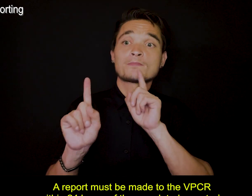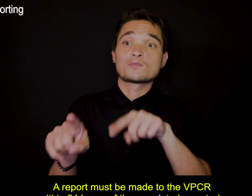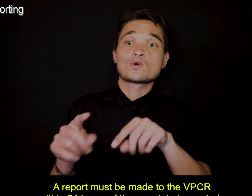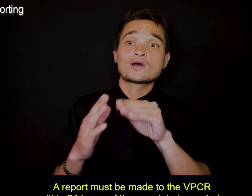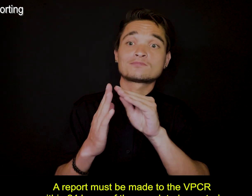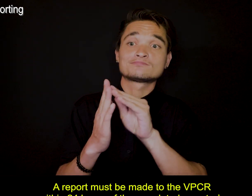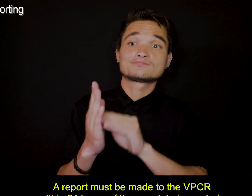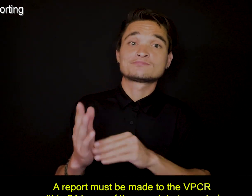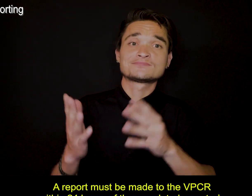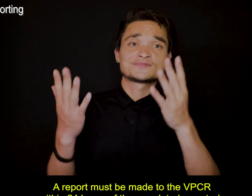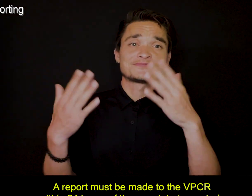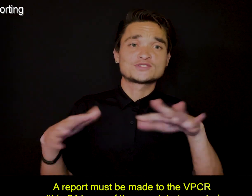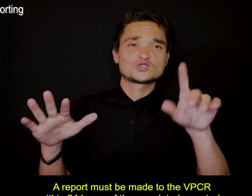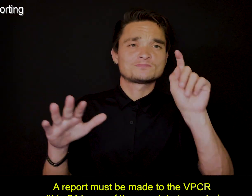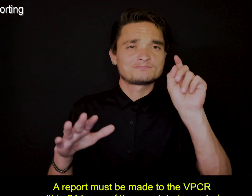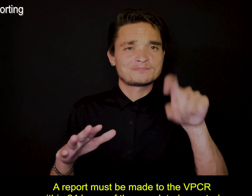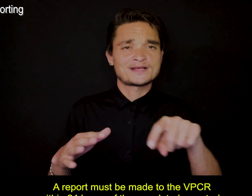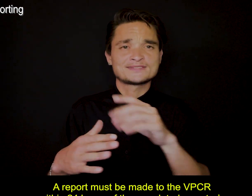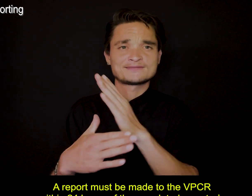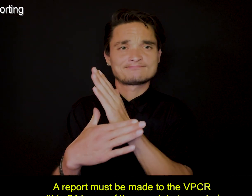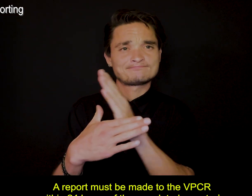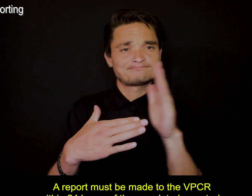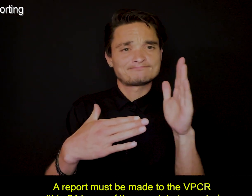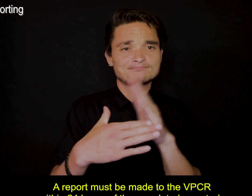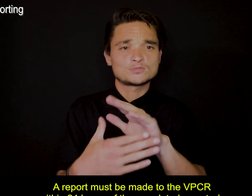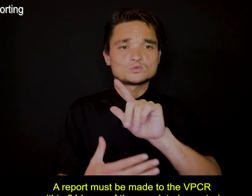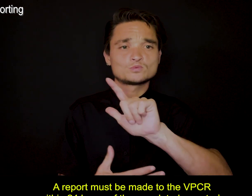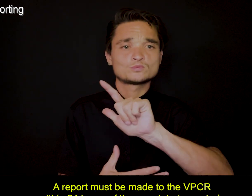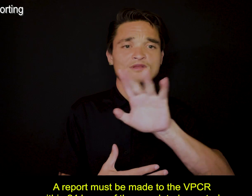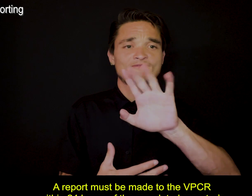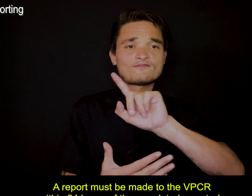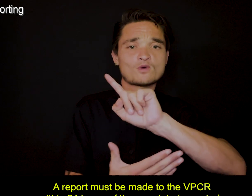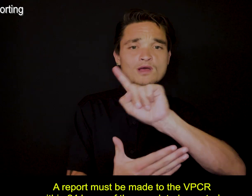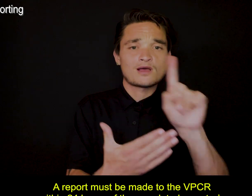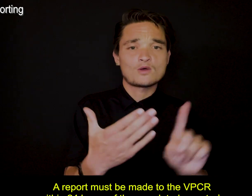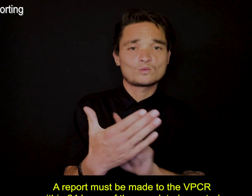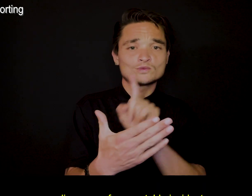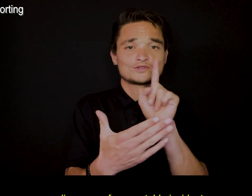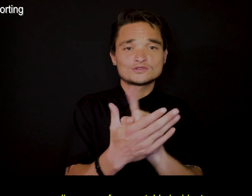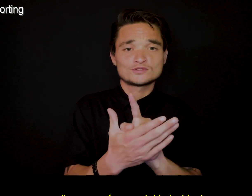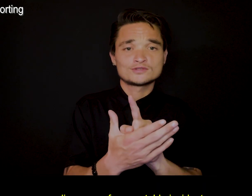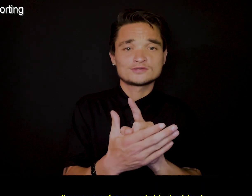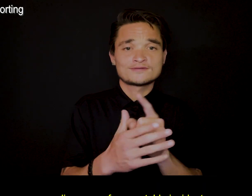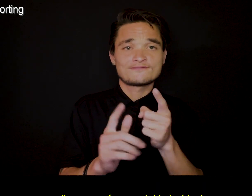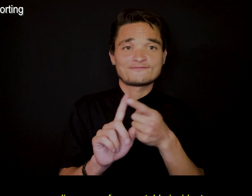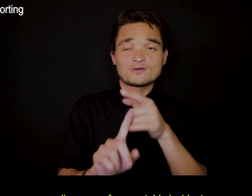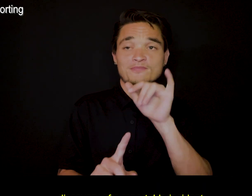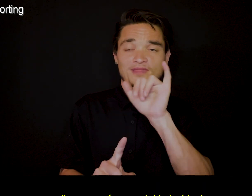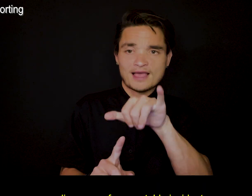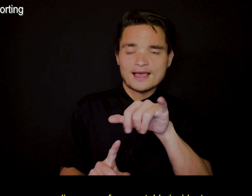A report must be made to the VPCR within 24 hours of the mandated reporter’s discovery of a reportable incident.